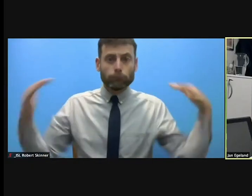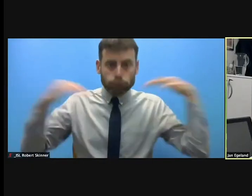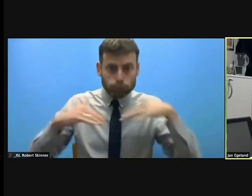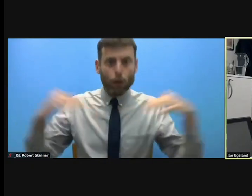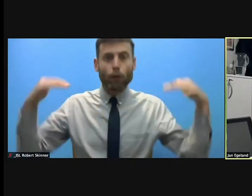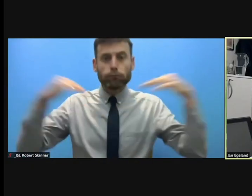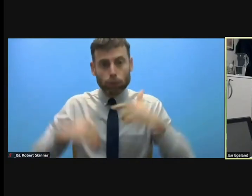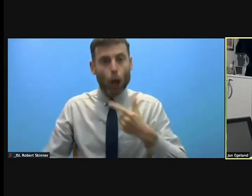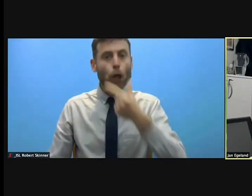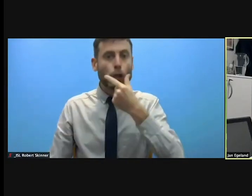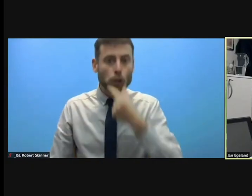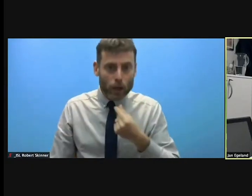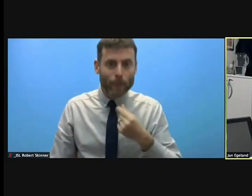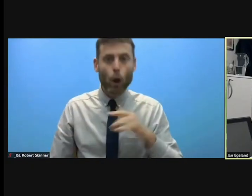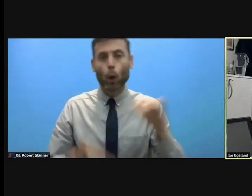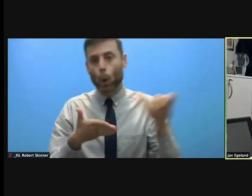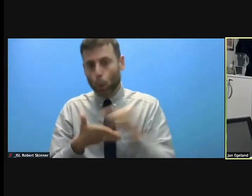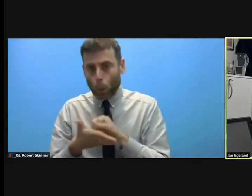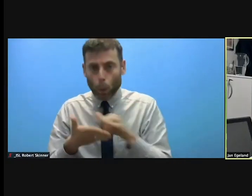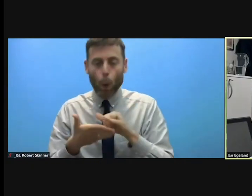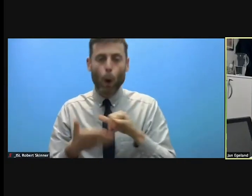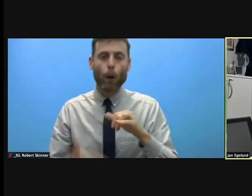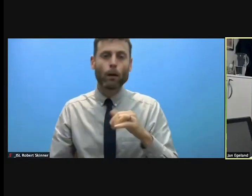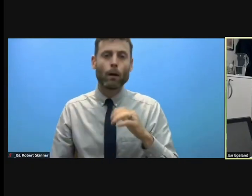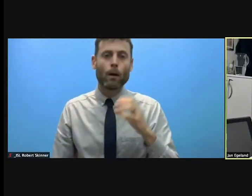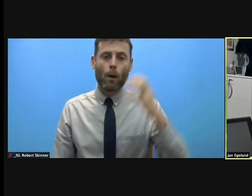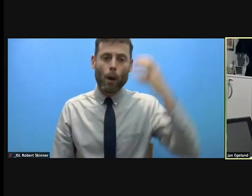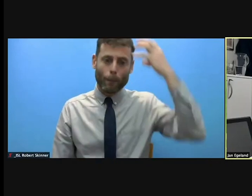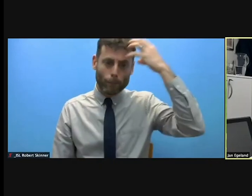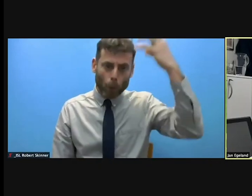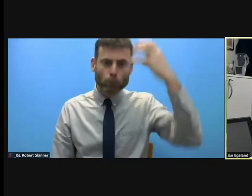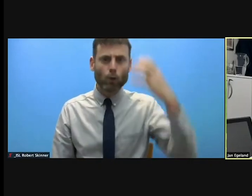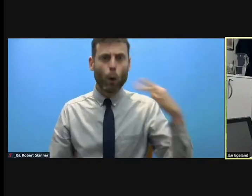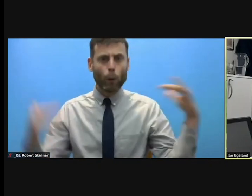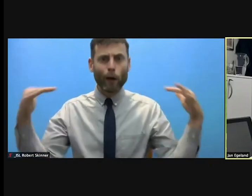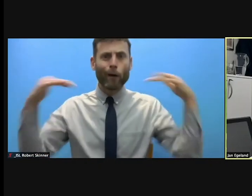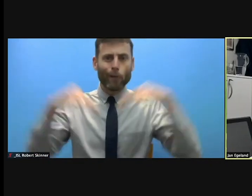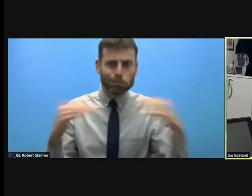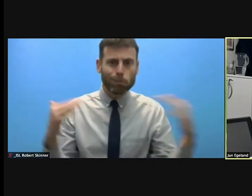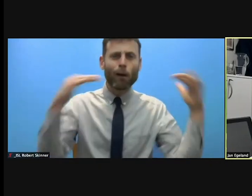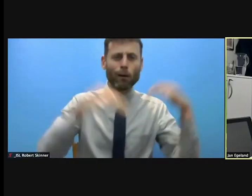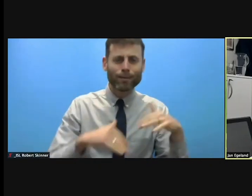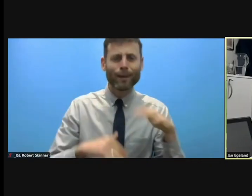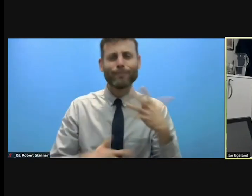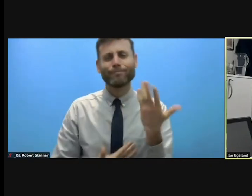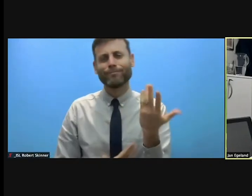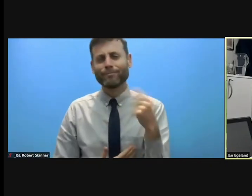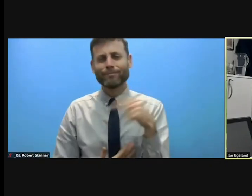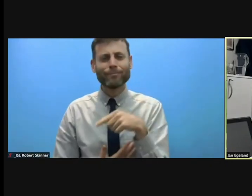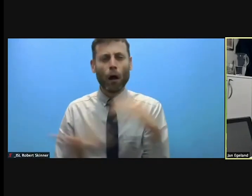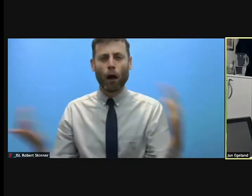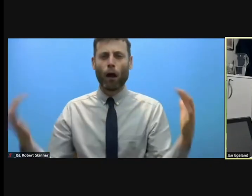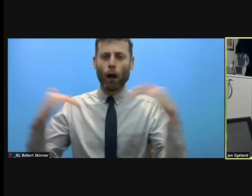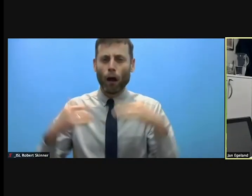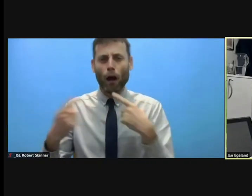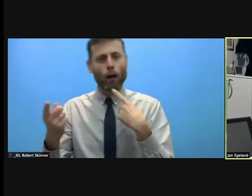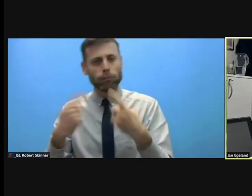Oslo and all of these places where we talk about it. We have to focus on local action.